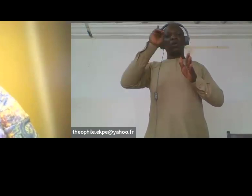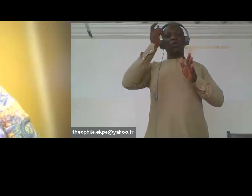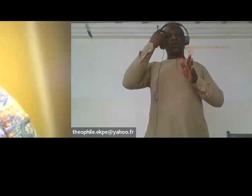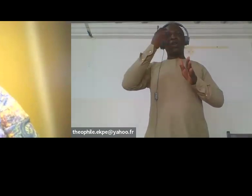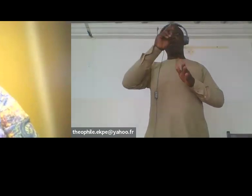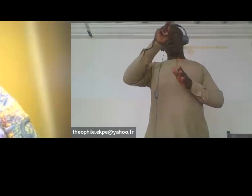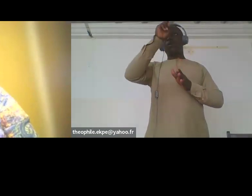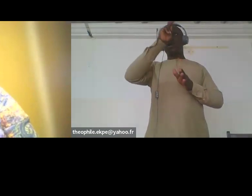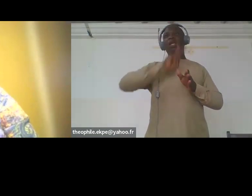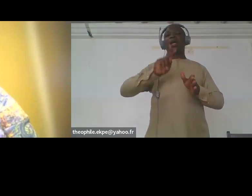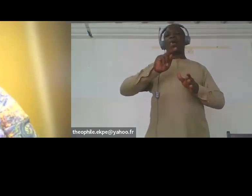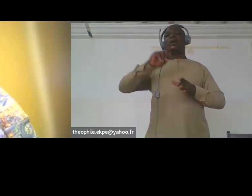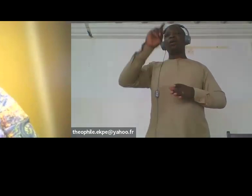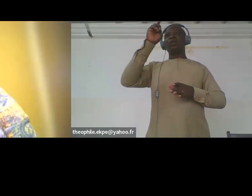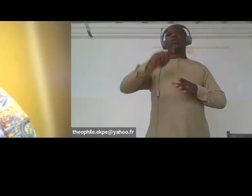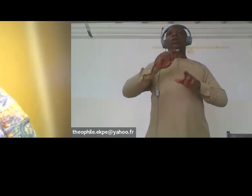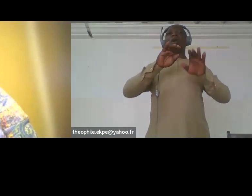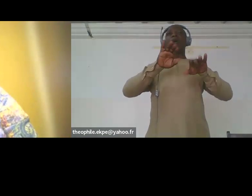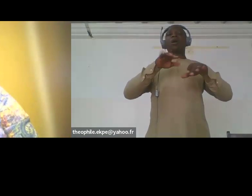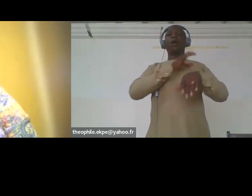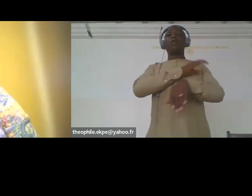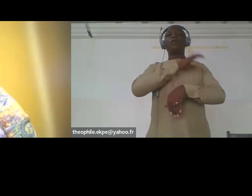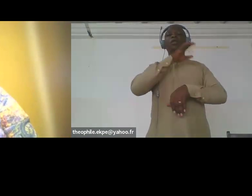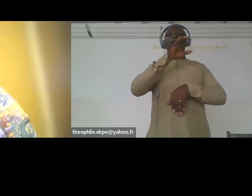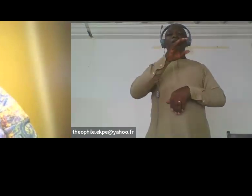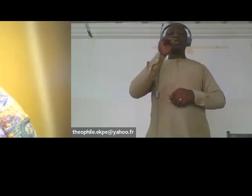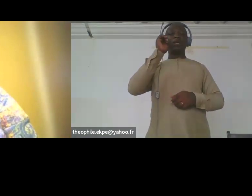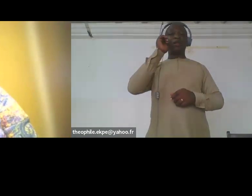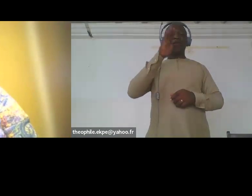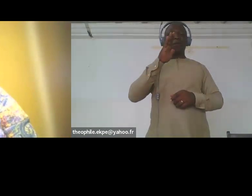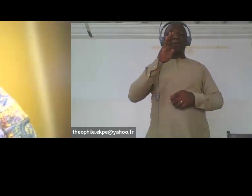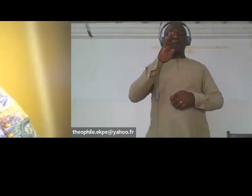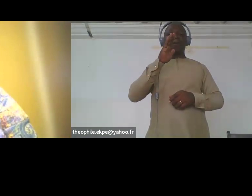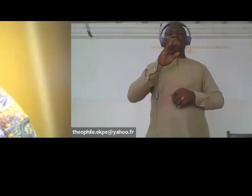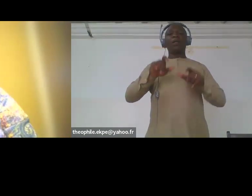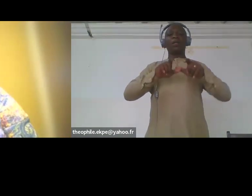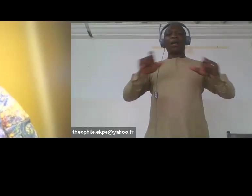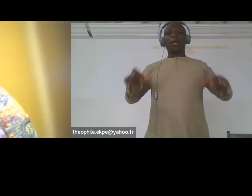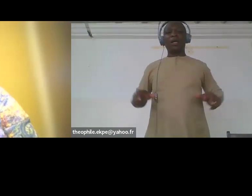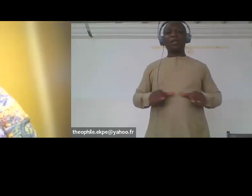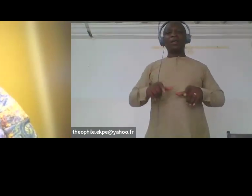needs to enhance the capacities of women from informal settlement to access